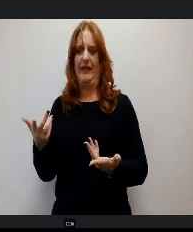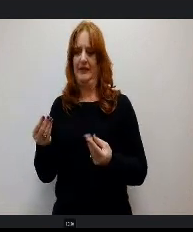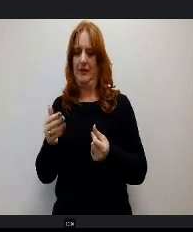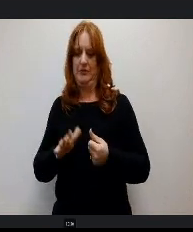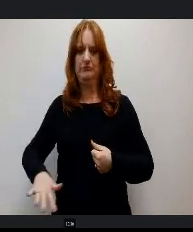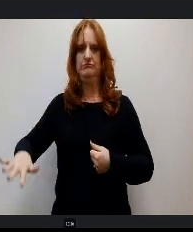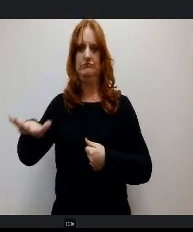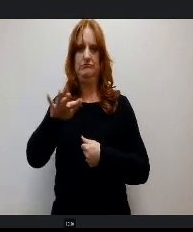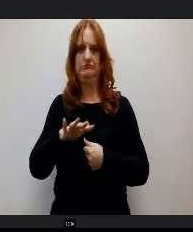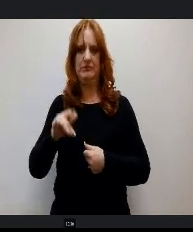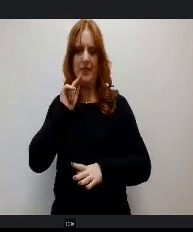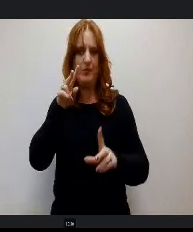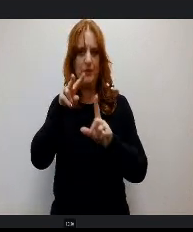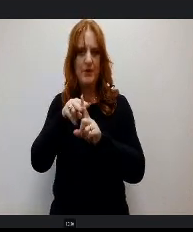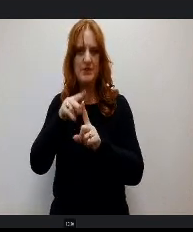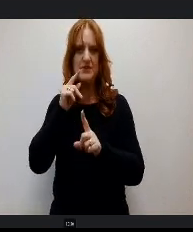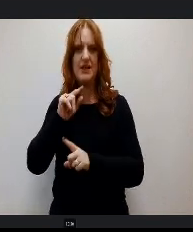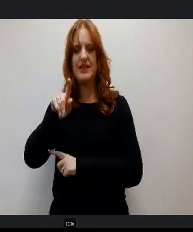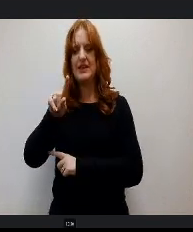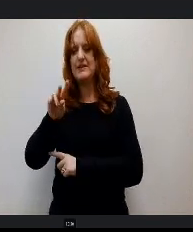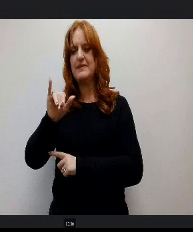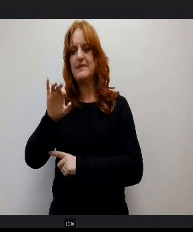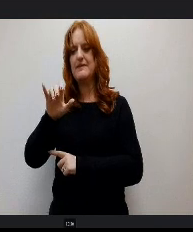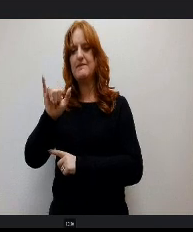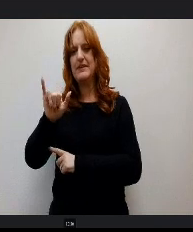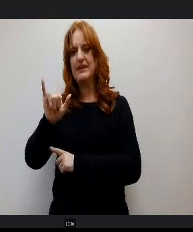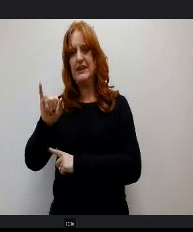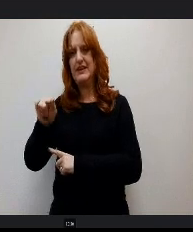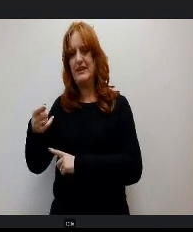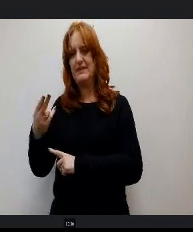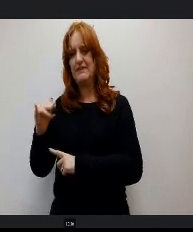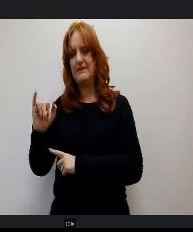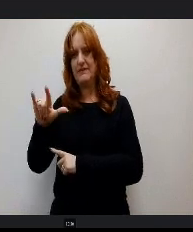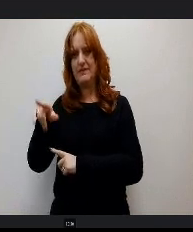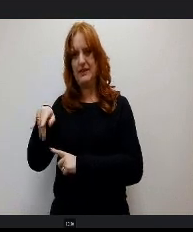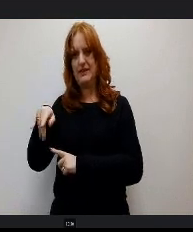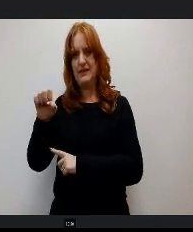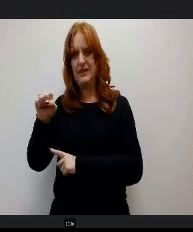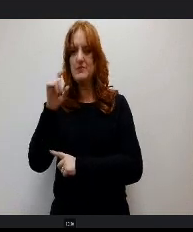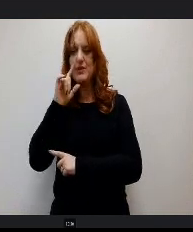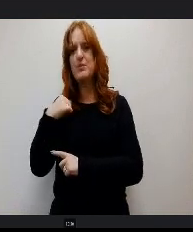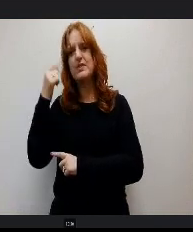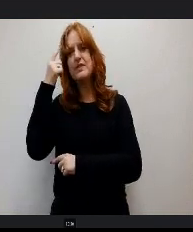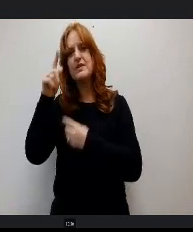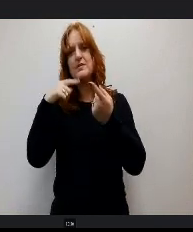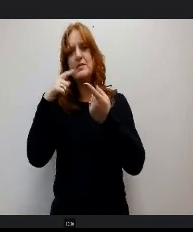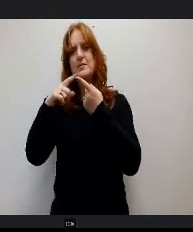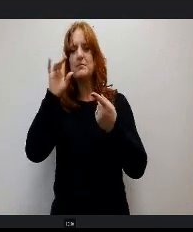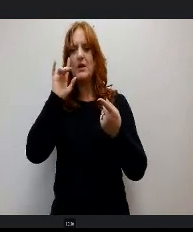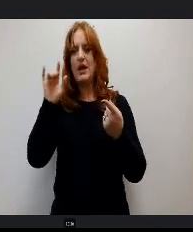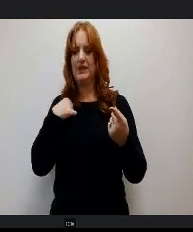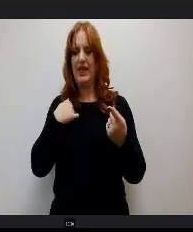Wide Lake researchers Vicki Phillips and Karina Wong Aspen Valley y campus will think of literacy as a spine. It holds everything else together.